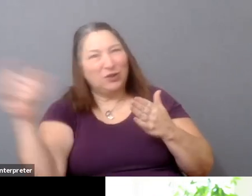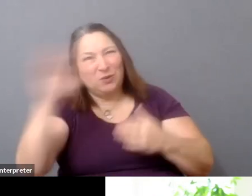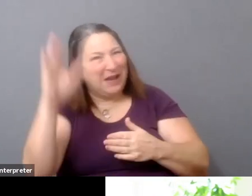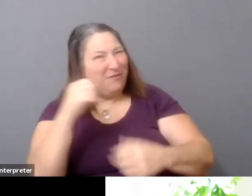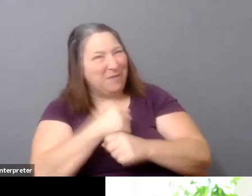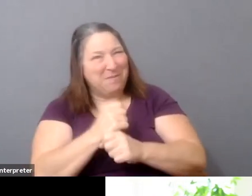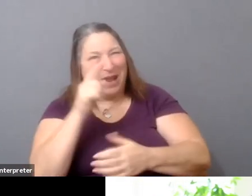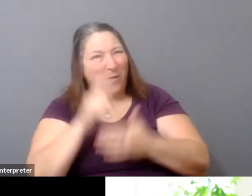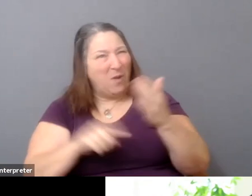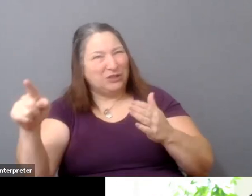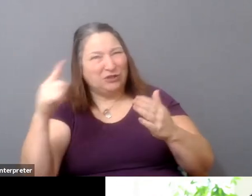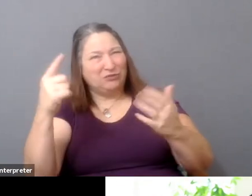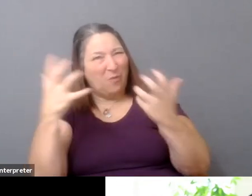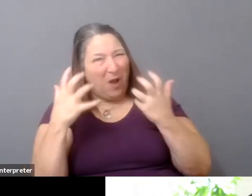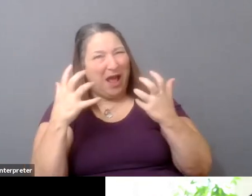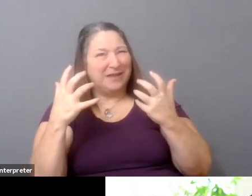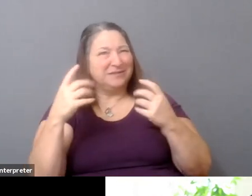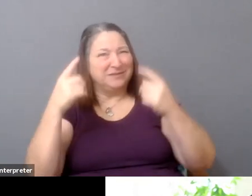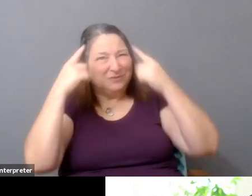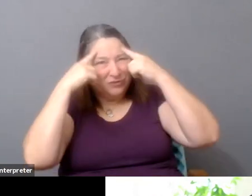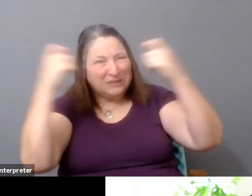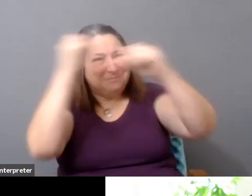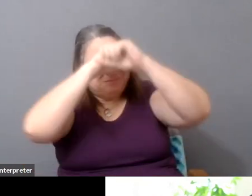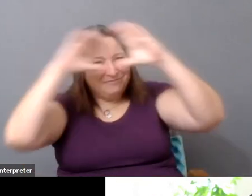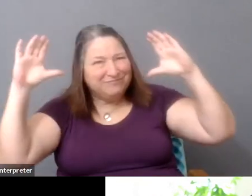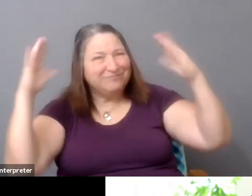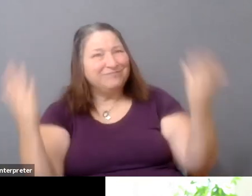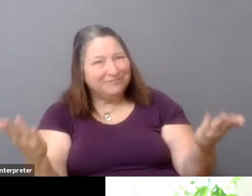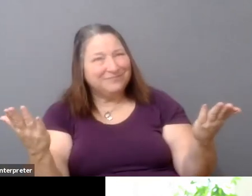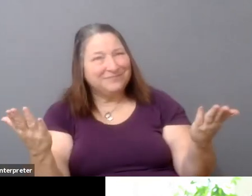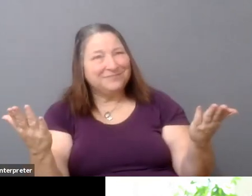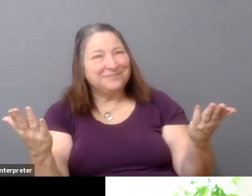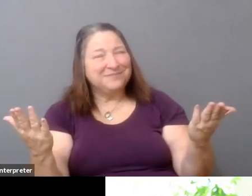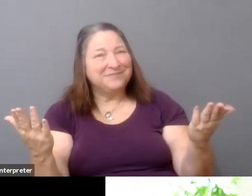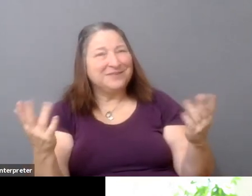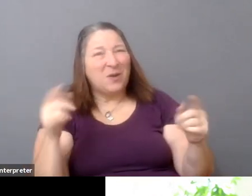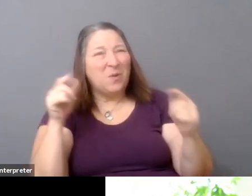And I think the challenge is you can't really